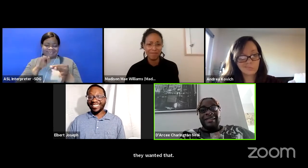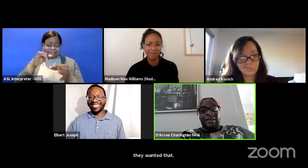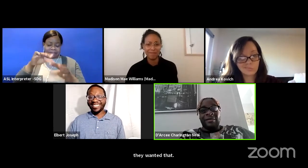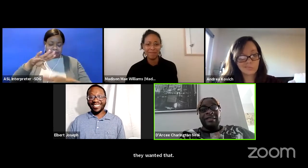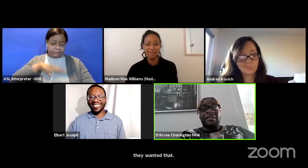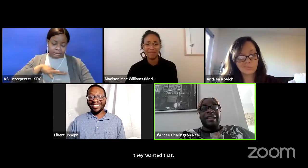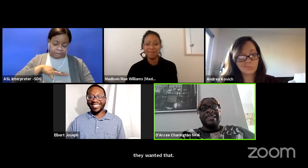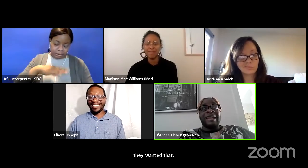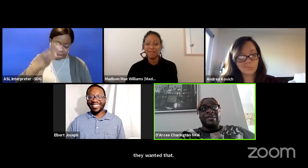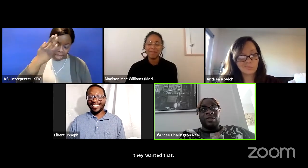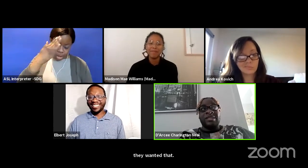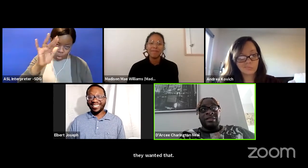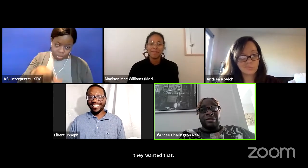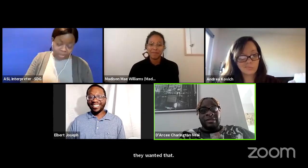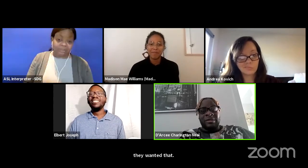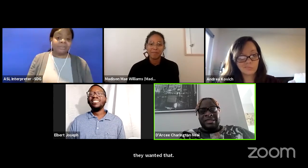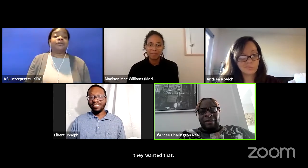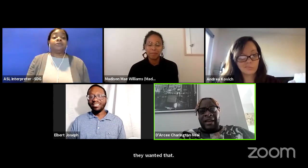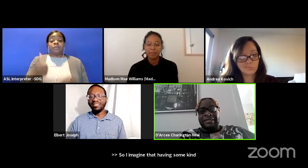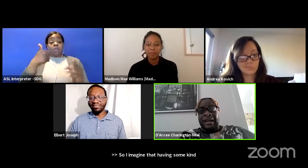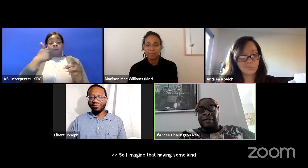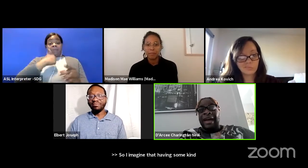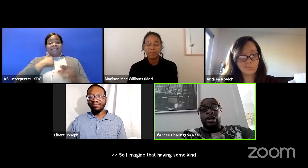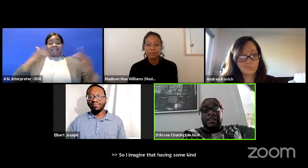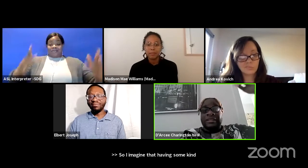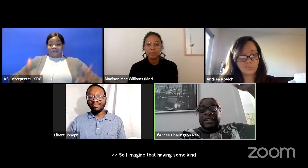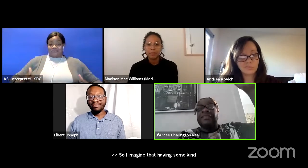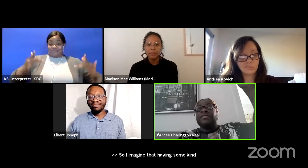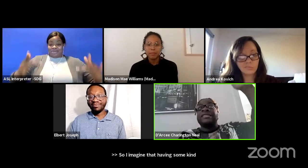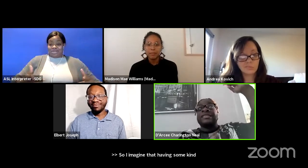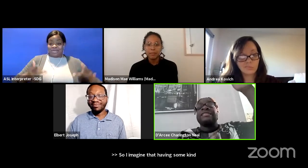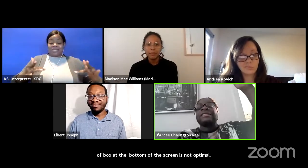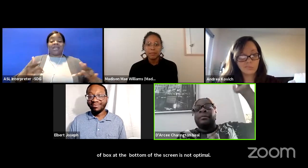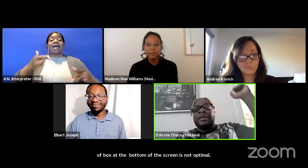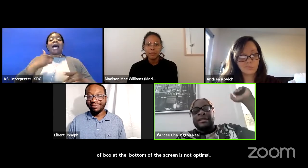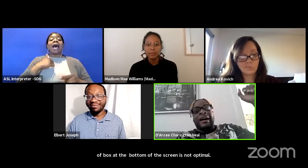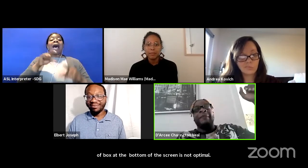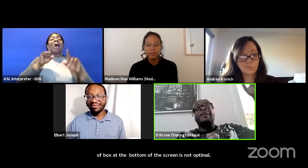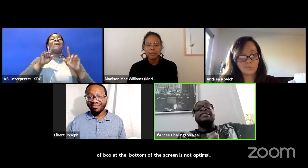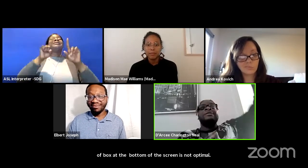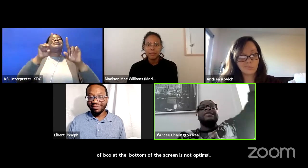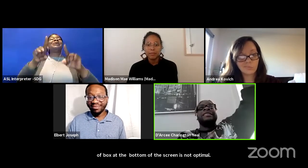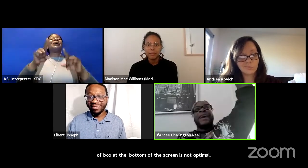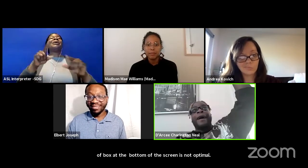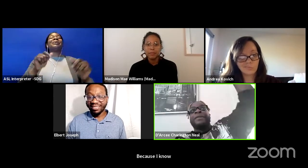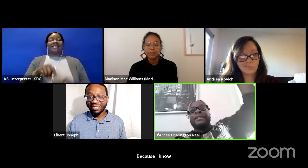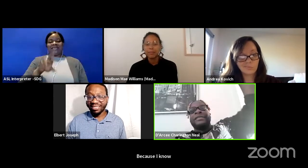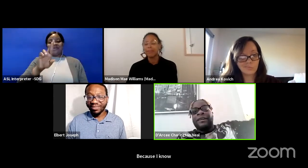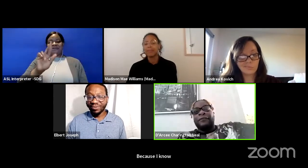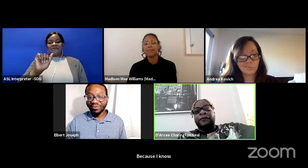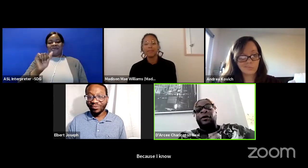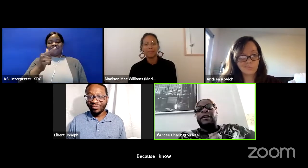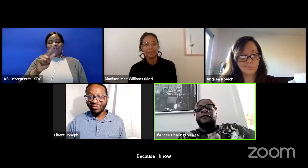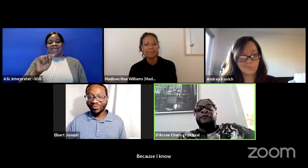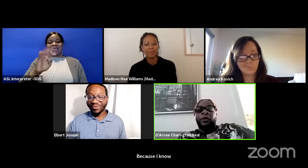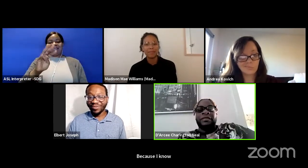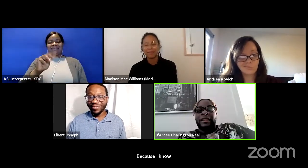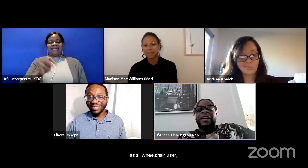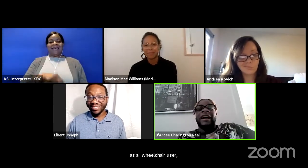Because I know, you know, like I said, as a wheelchair user I went to see Rugtime and couldn't even see Summertime. She was at the top of the third floor or the fourth theater.